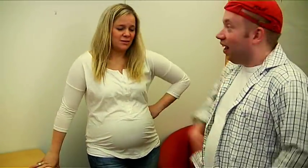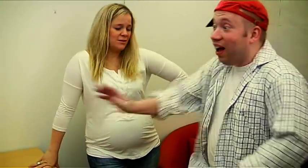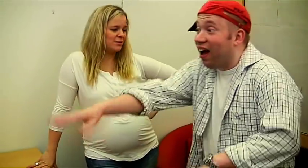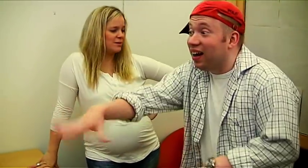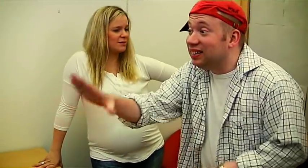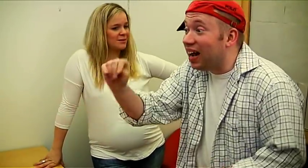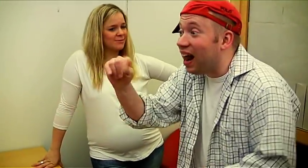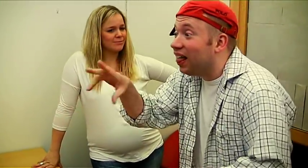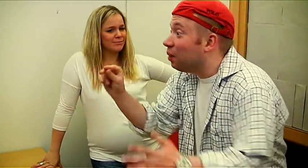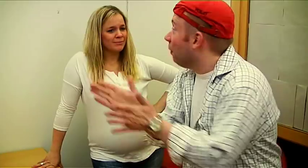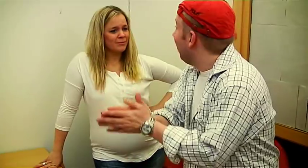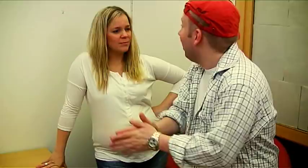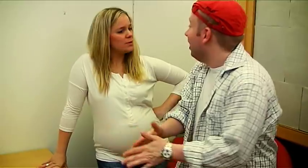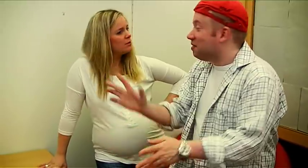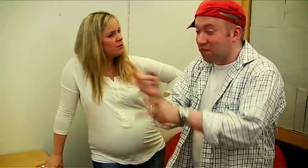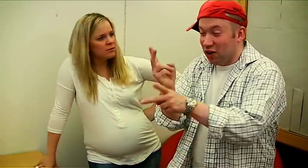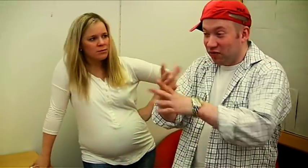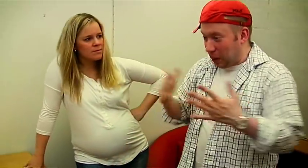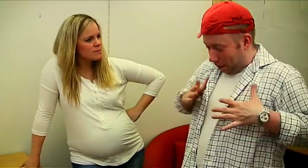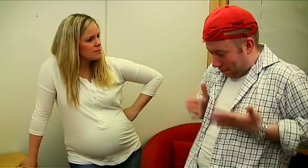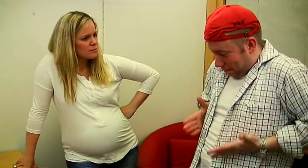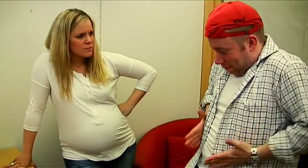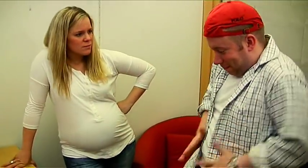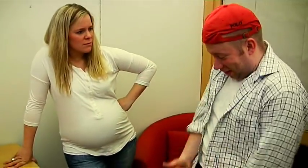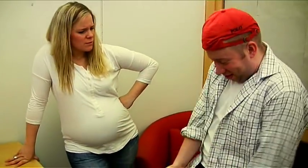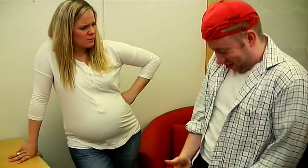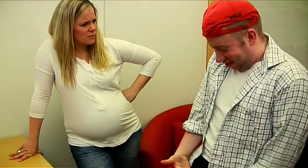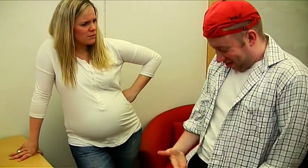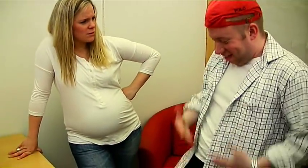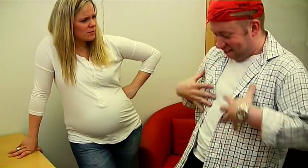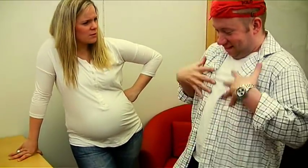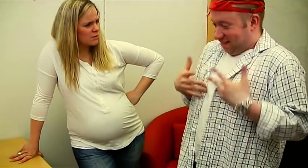Will Jelena be with in the game? Imagine her in tight clothes...